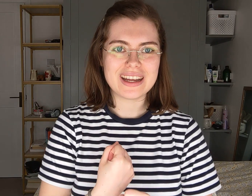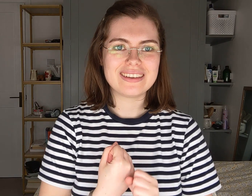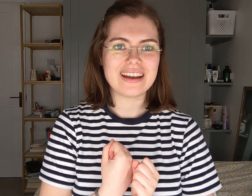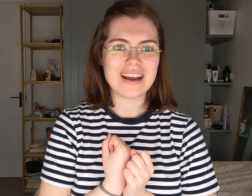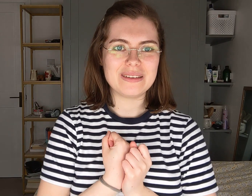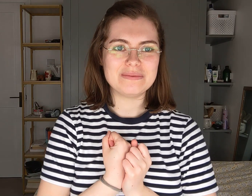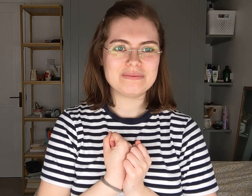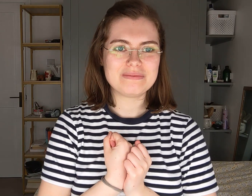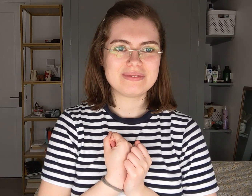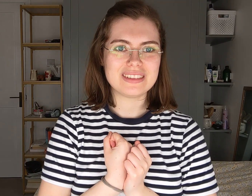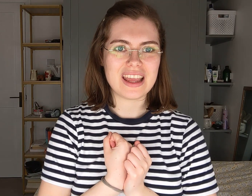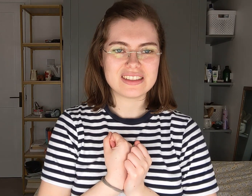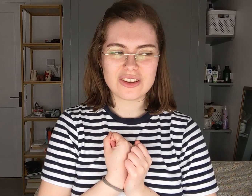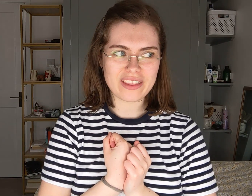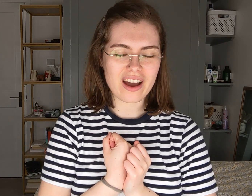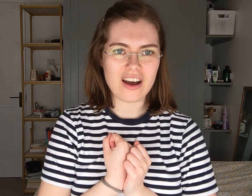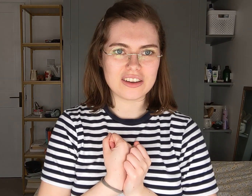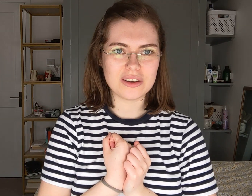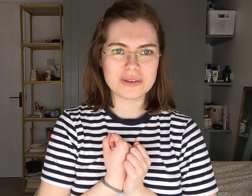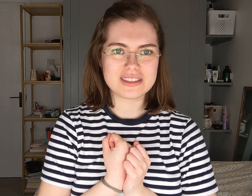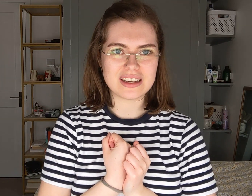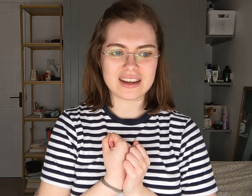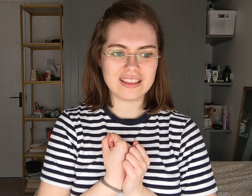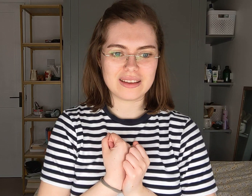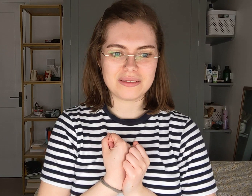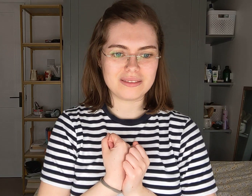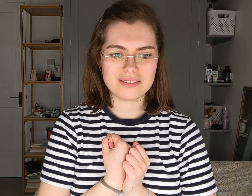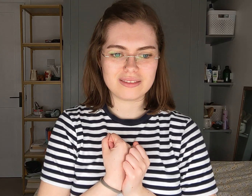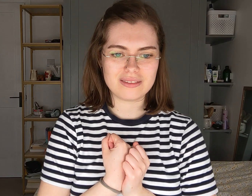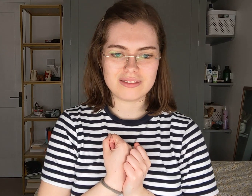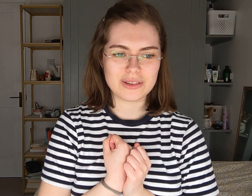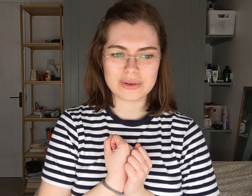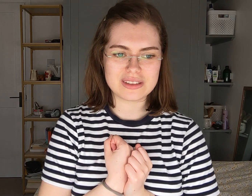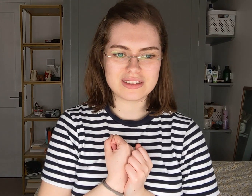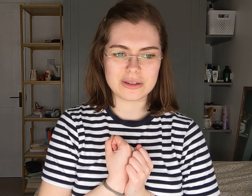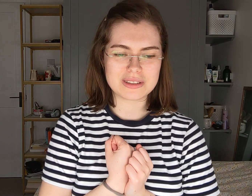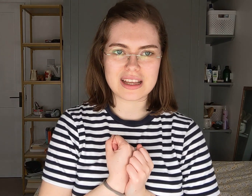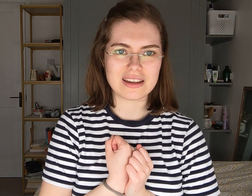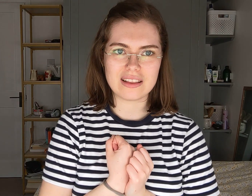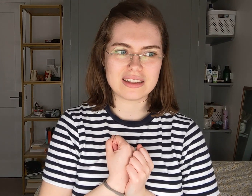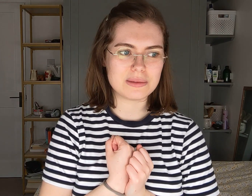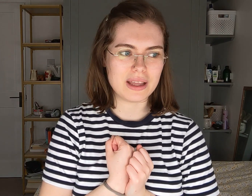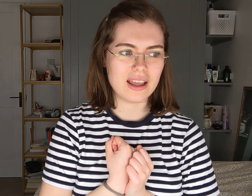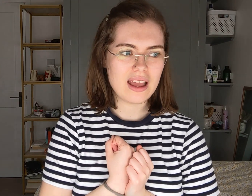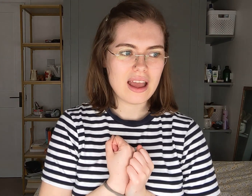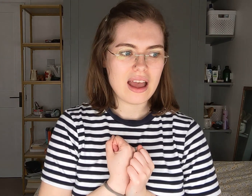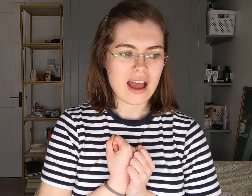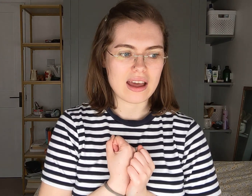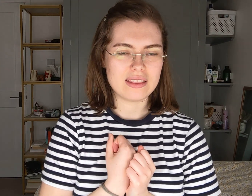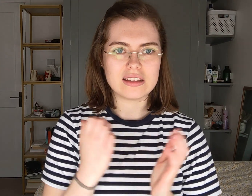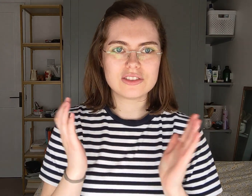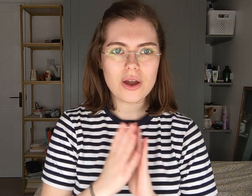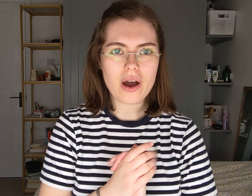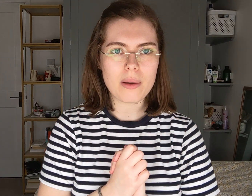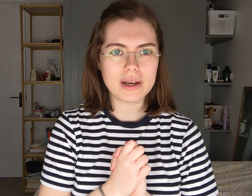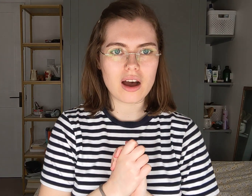it. It's not that hard. No one said anything. No one, no one said anything to me. And there's no harm in asking.